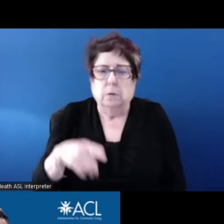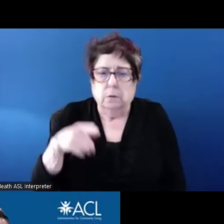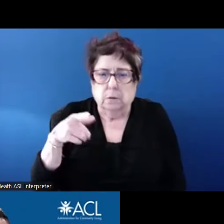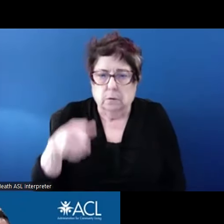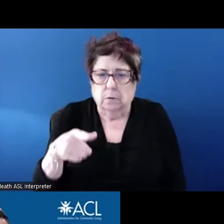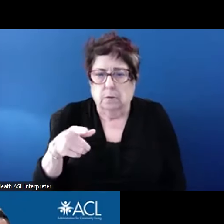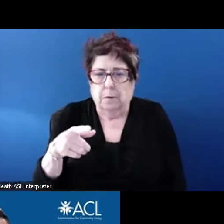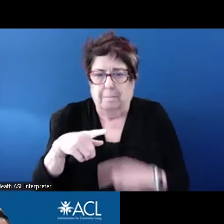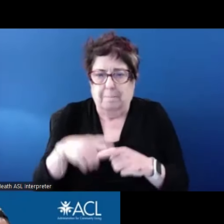We can clarify this in